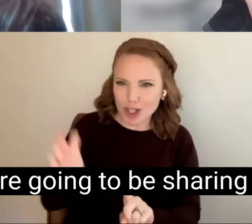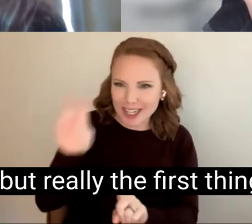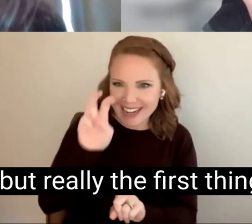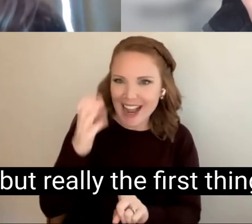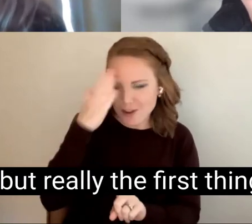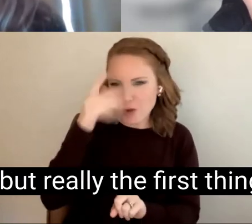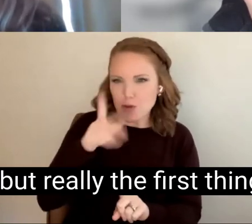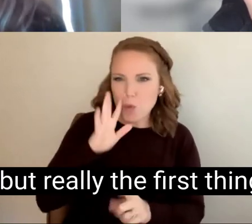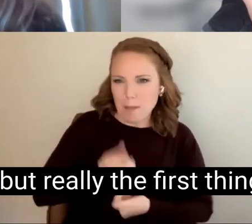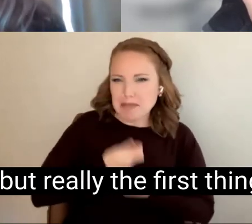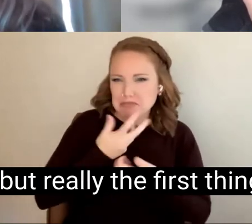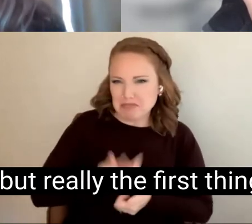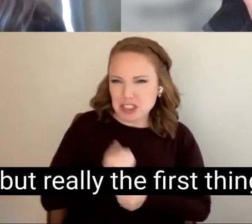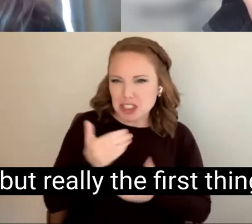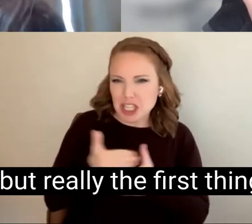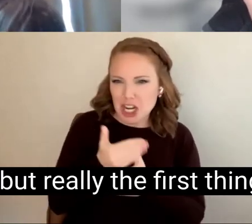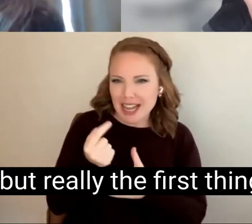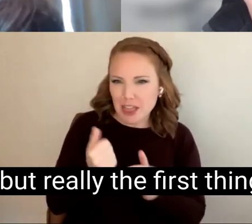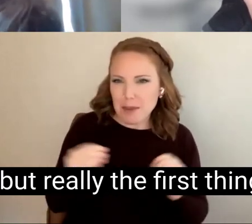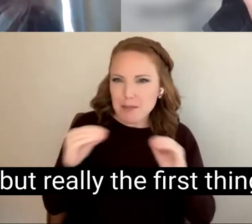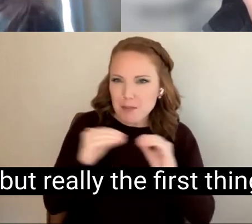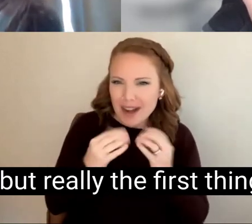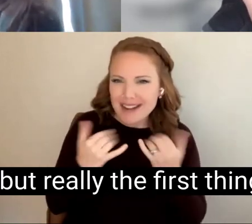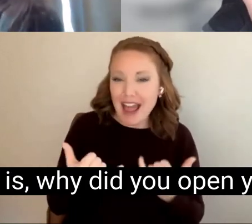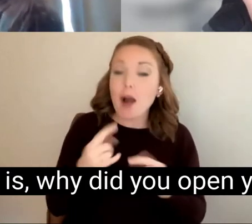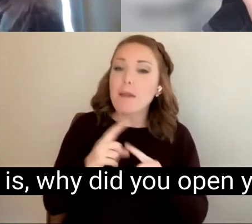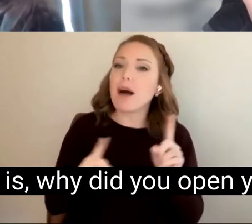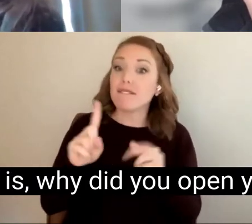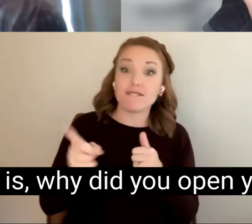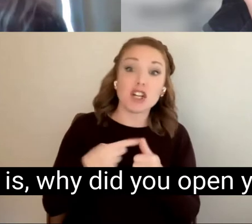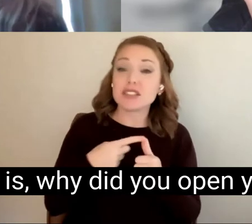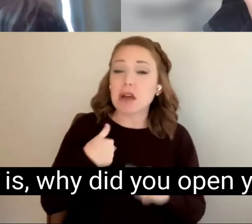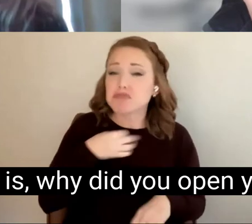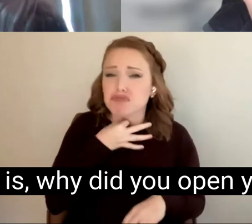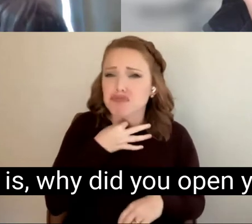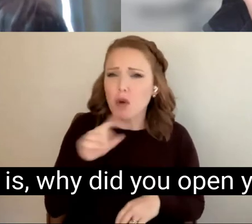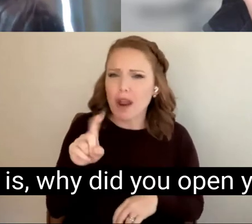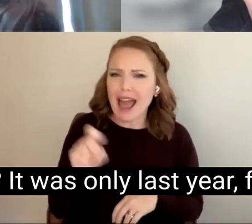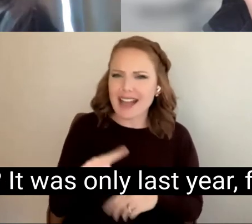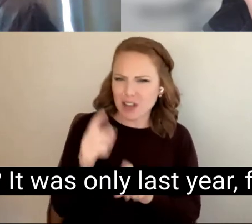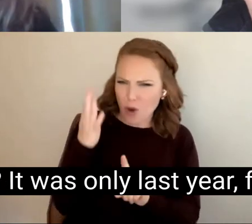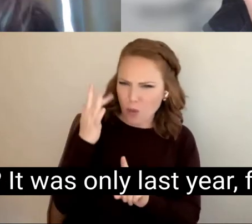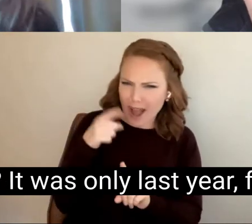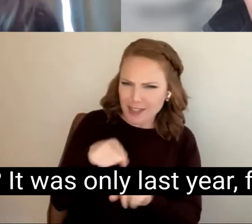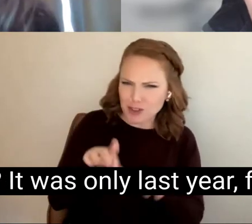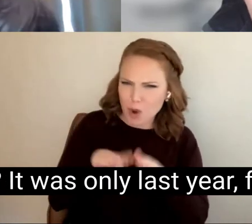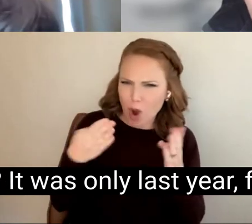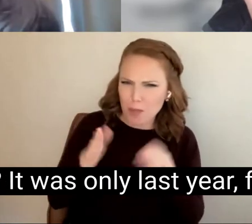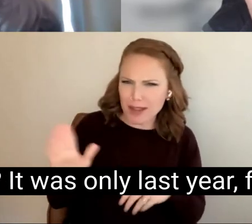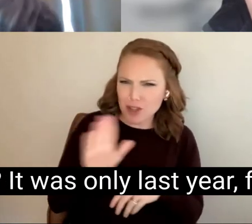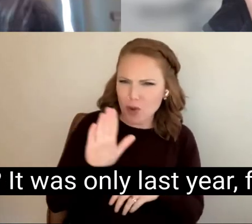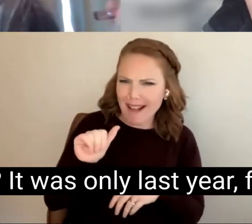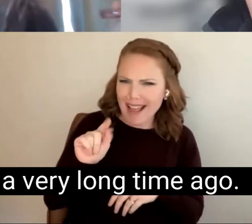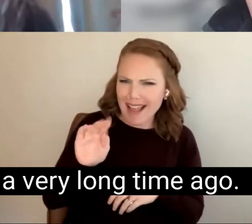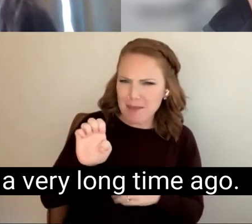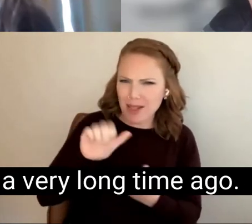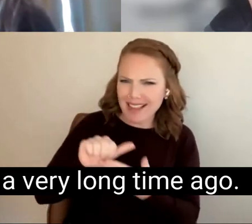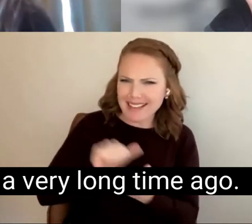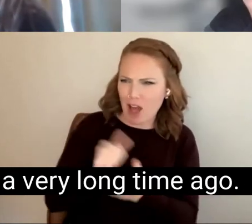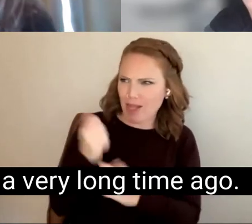us here, but really the first thing I want to ask you is, why did you open your ABLE account? It was only last year, feels like a very long time ago.